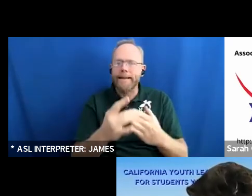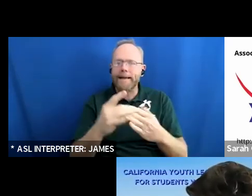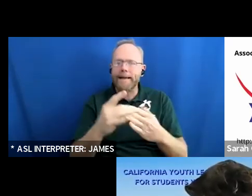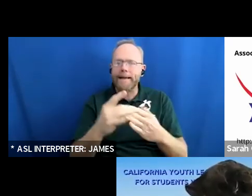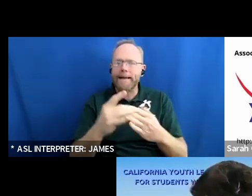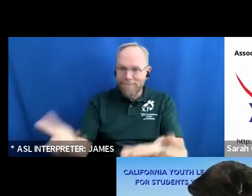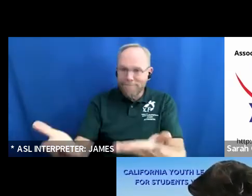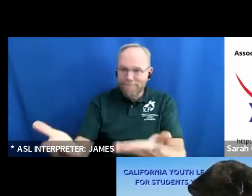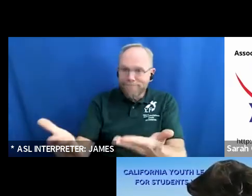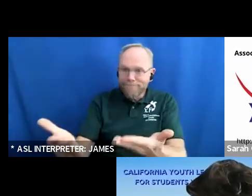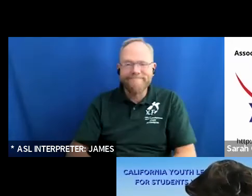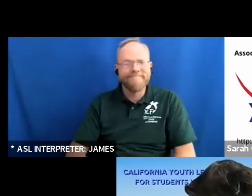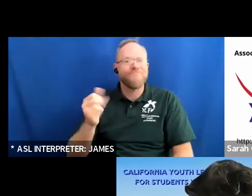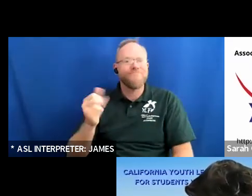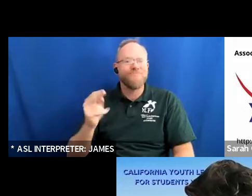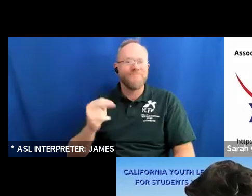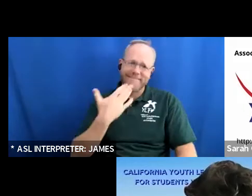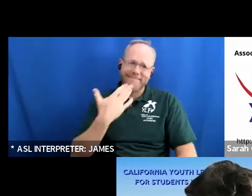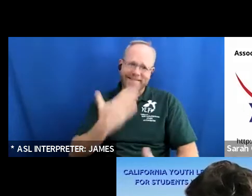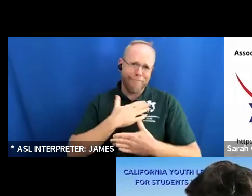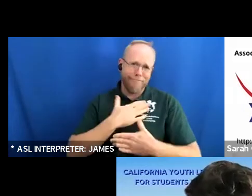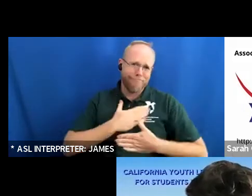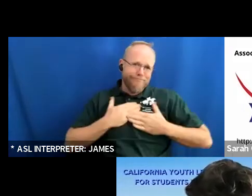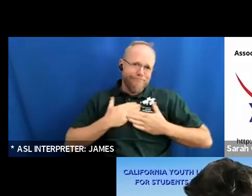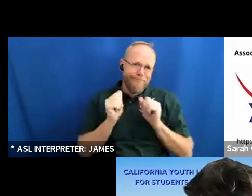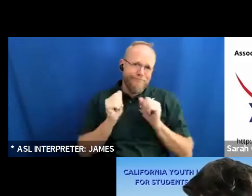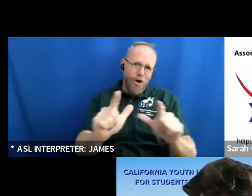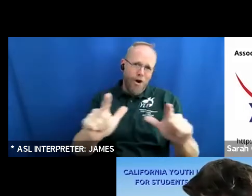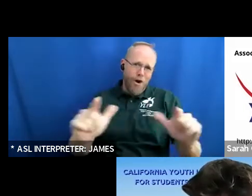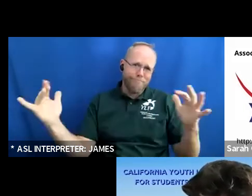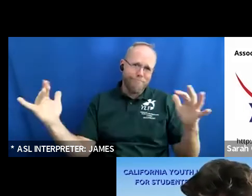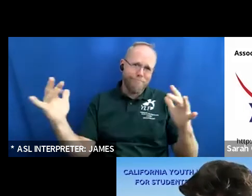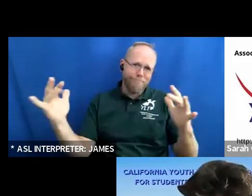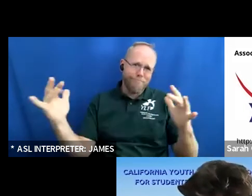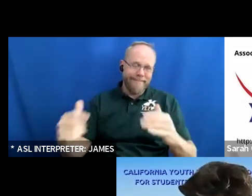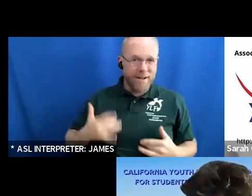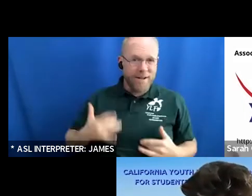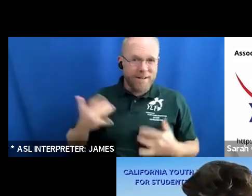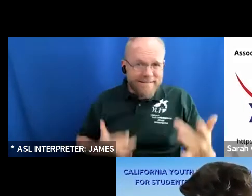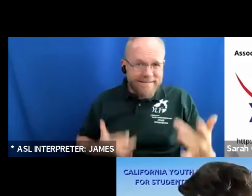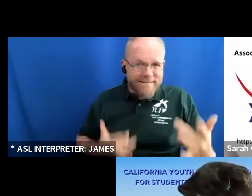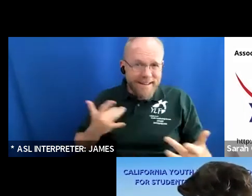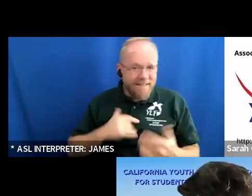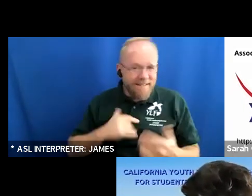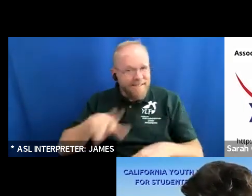thank you sarah we appreciate you all we are excited national ylf happening today